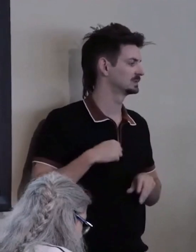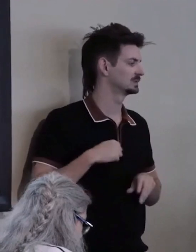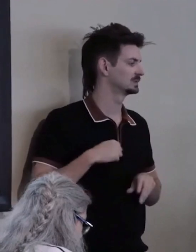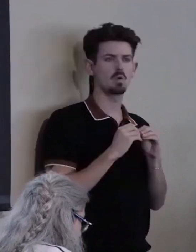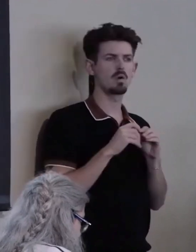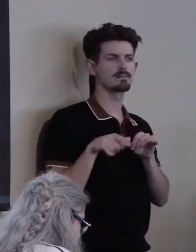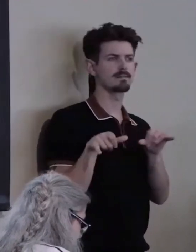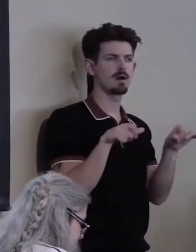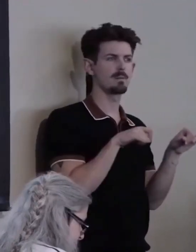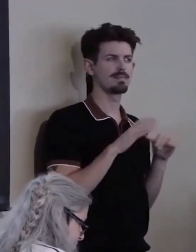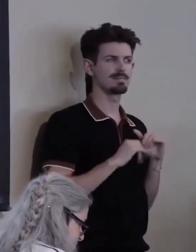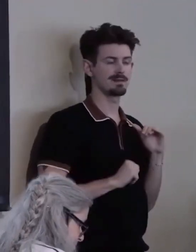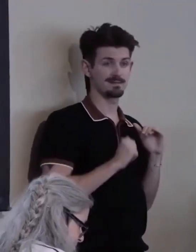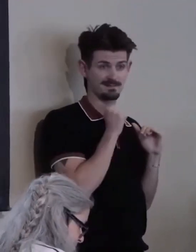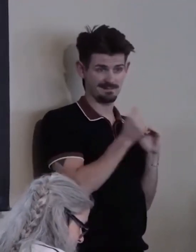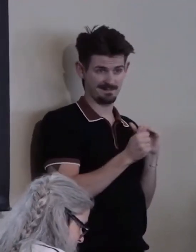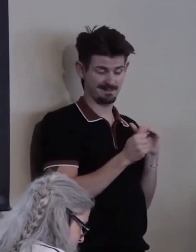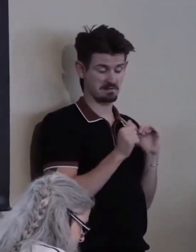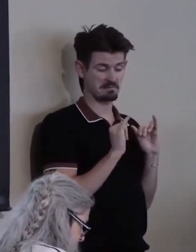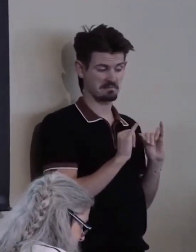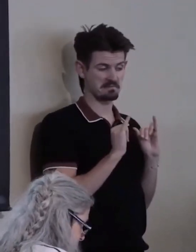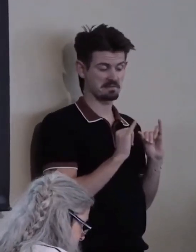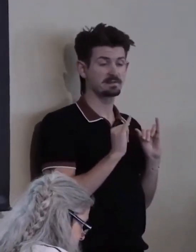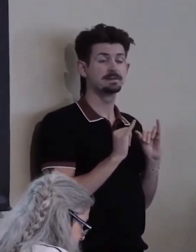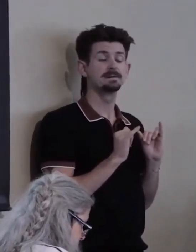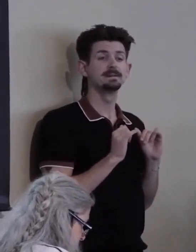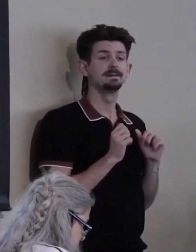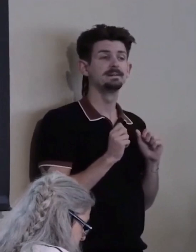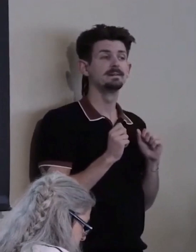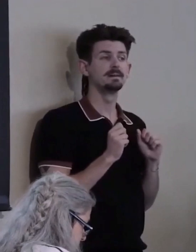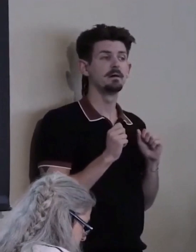The many people had more than one disability